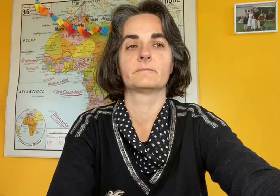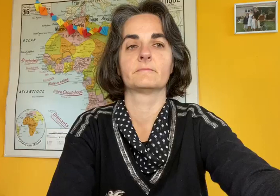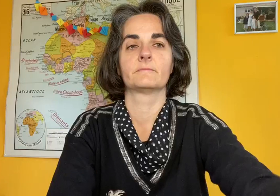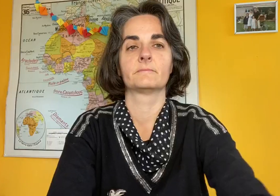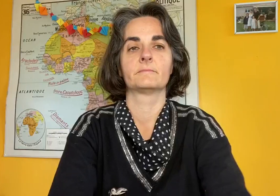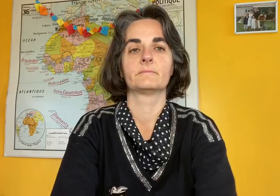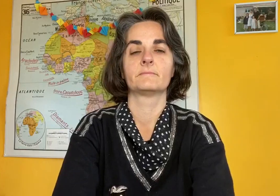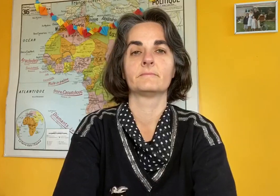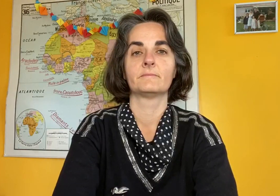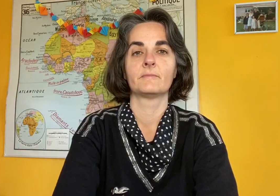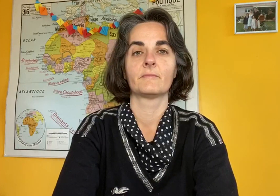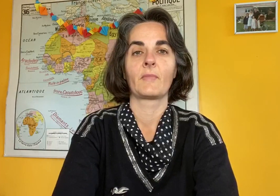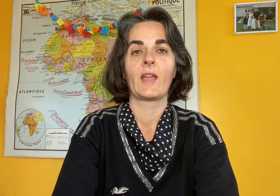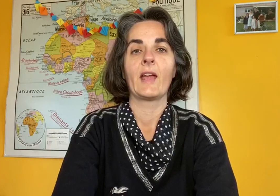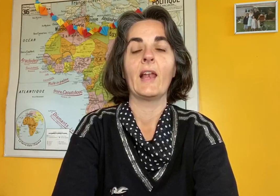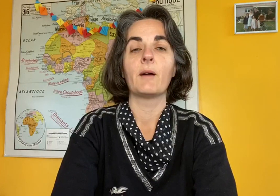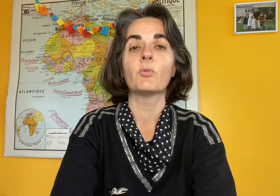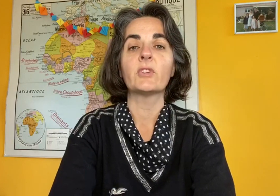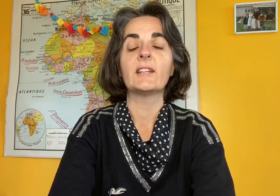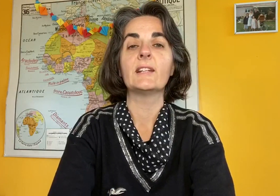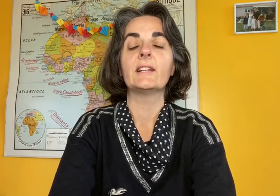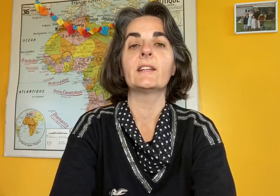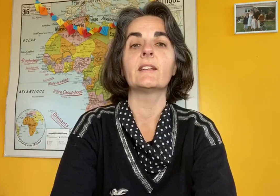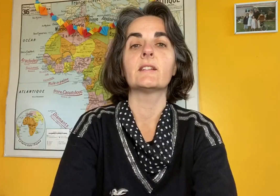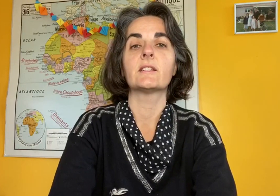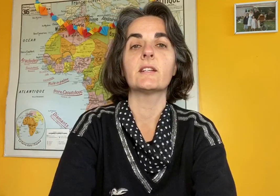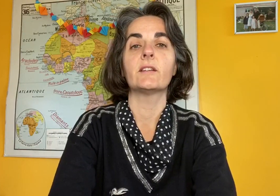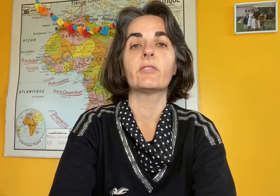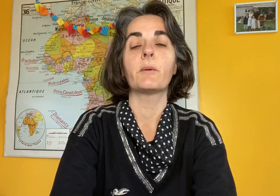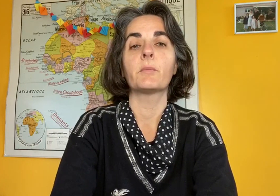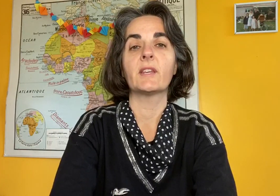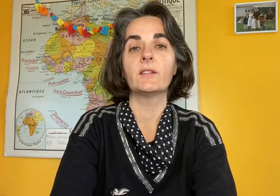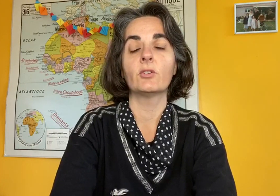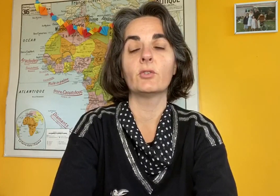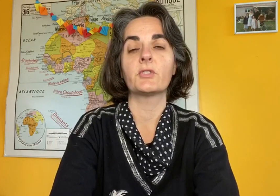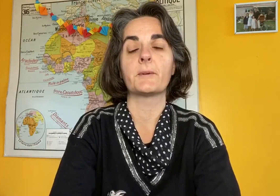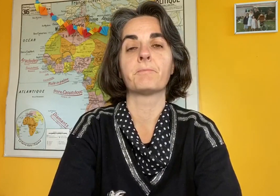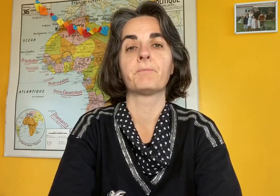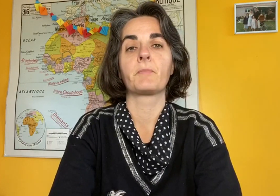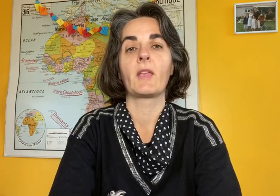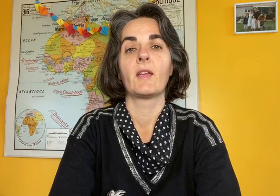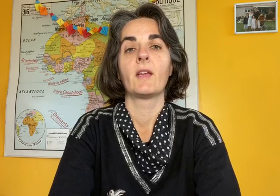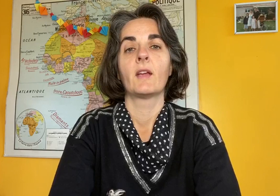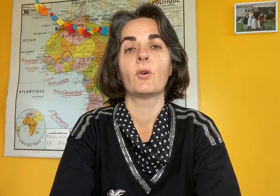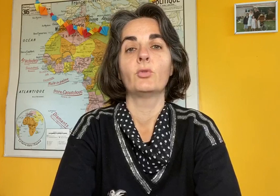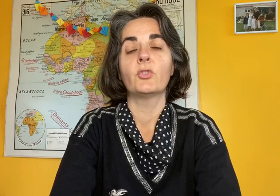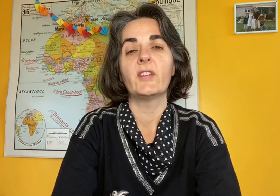The milk flow for women who breastfeed. On the second,